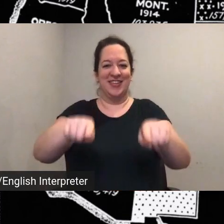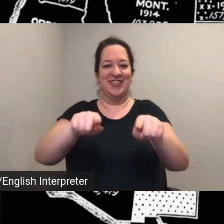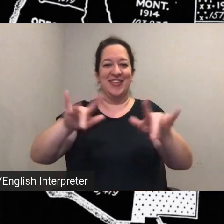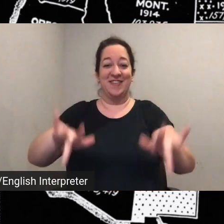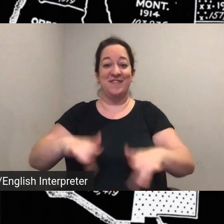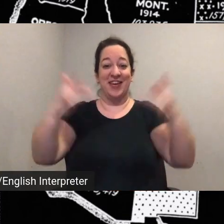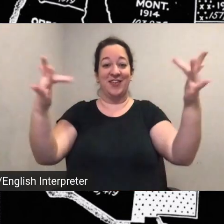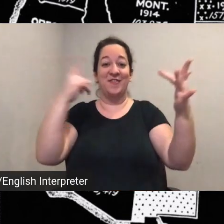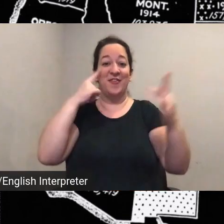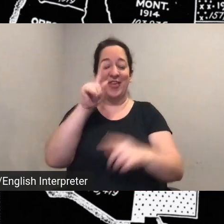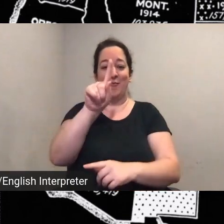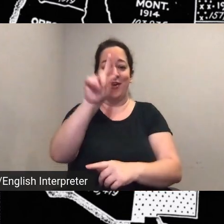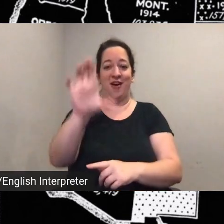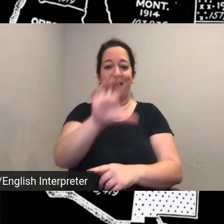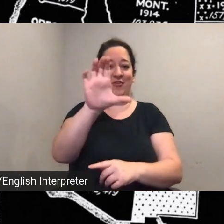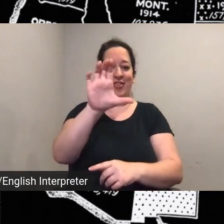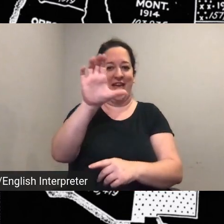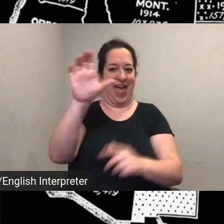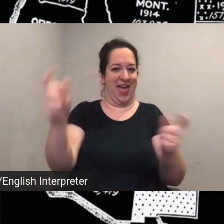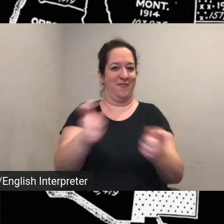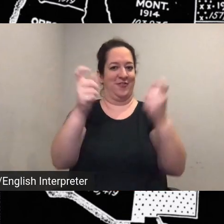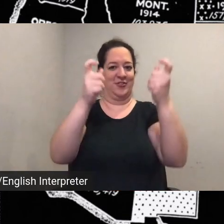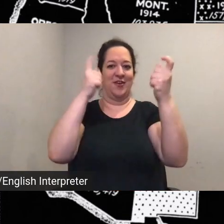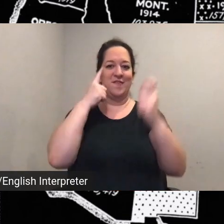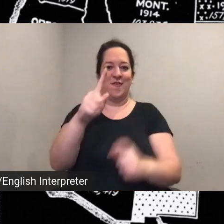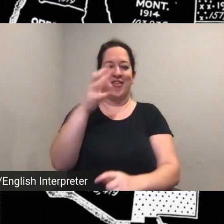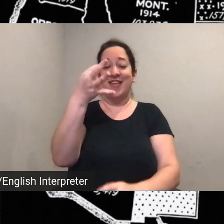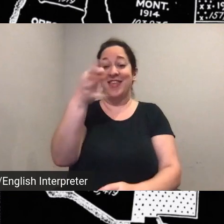amendment. Before we get started i wanted to go over some housekeeping